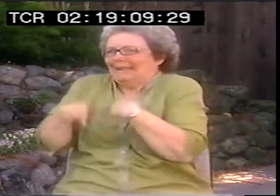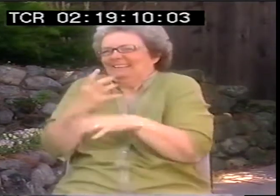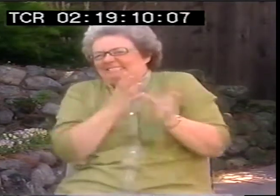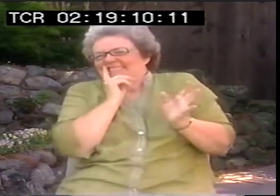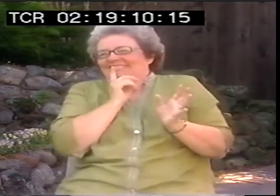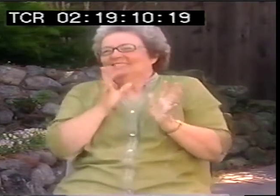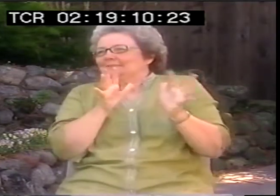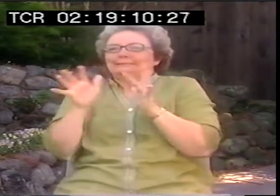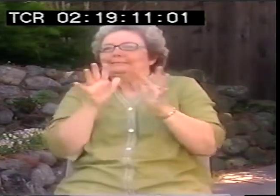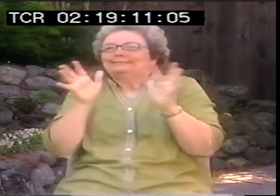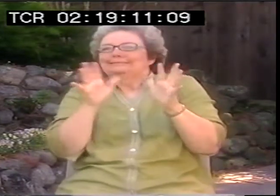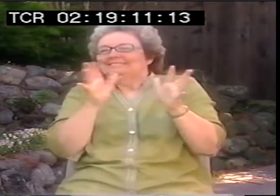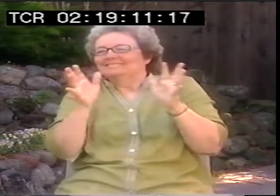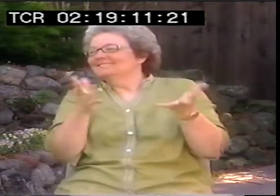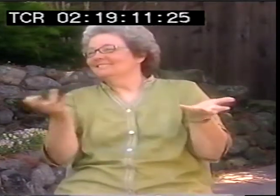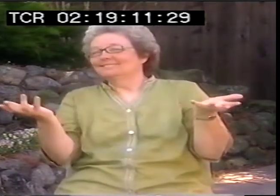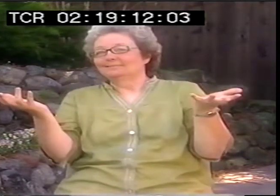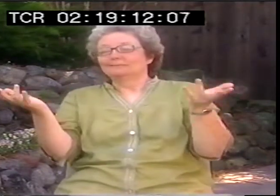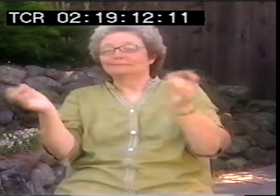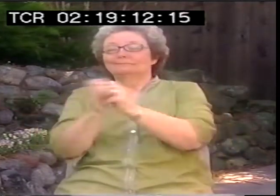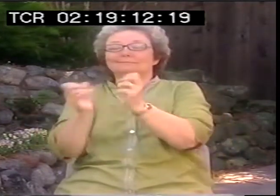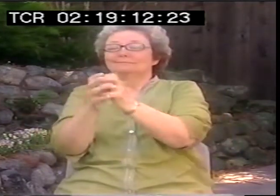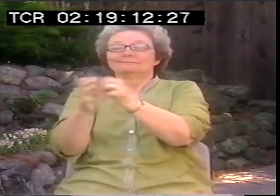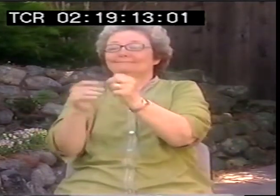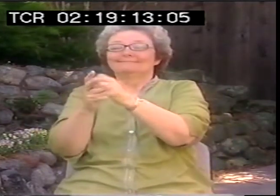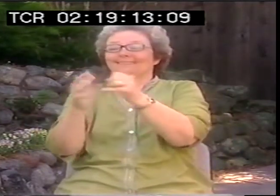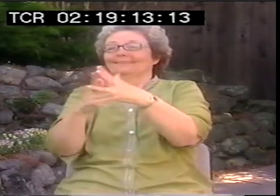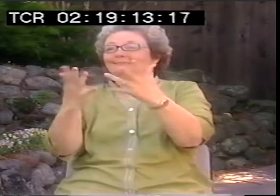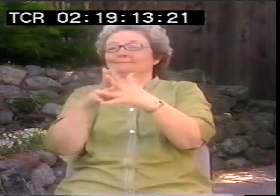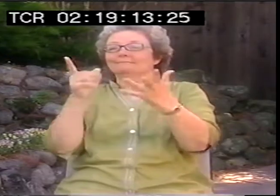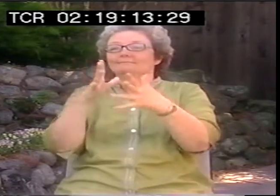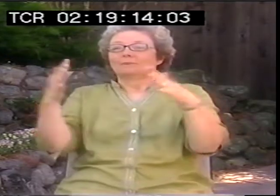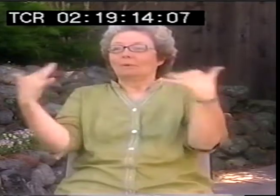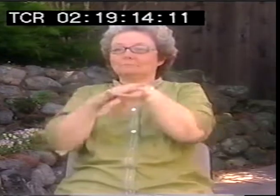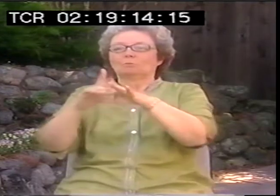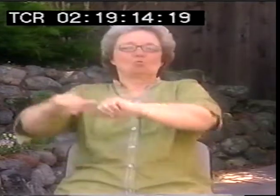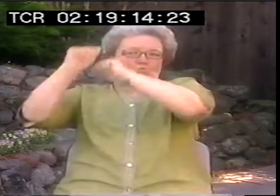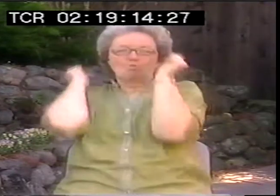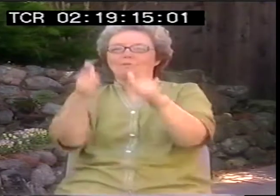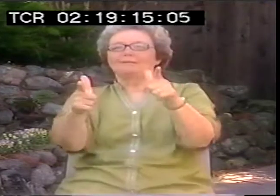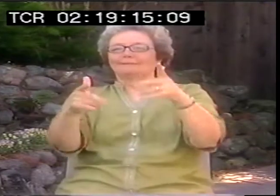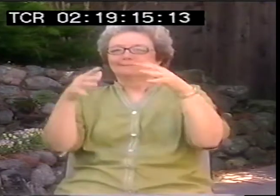But, for the most part, the whole idea was, everybody had to be mainstreamed.